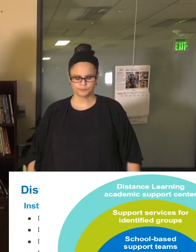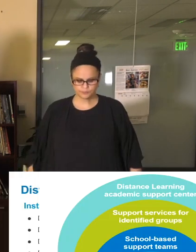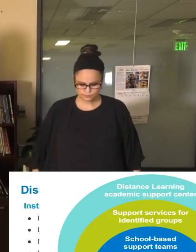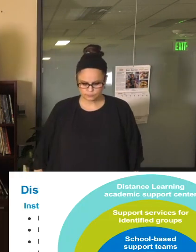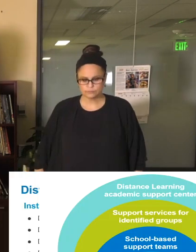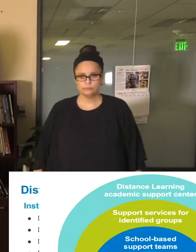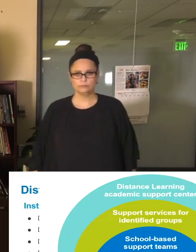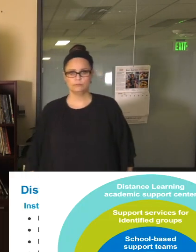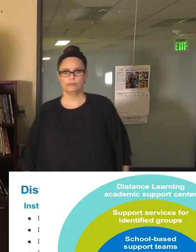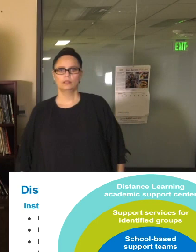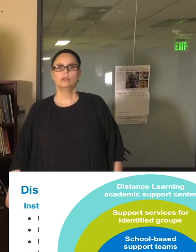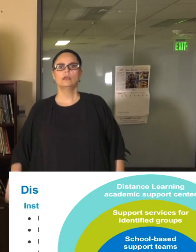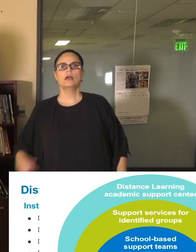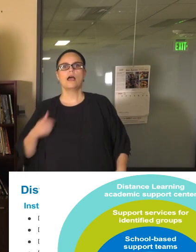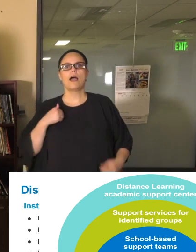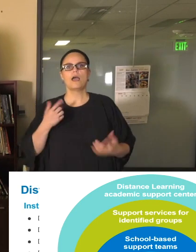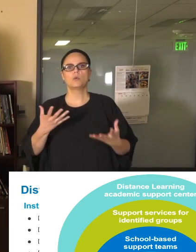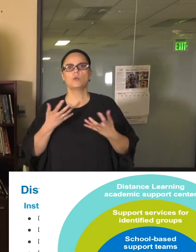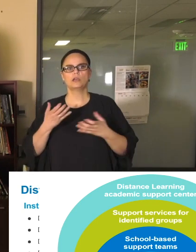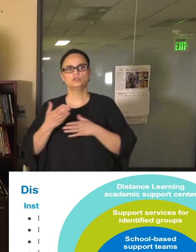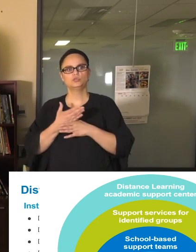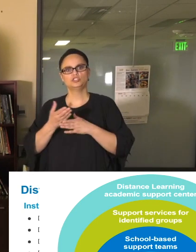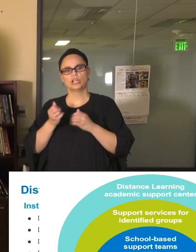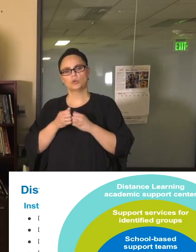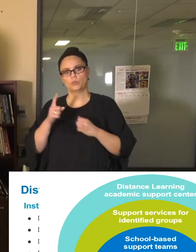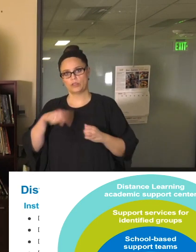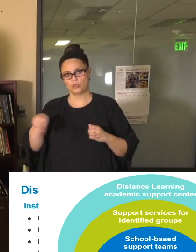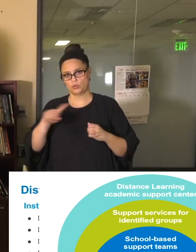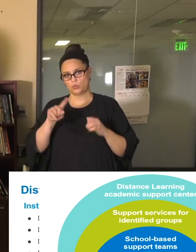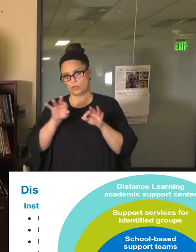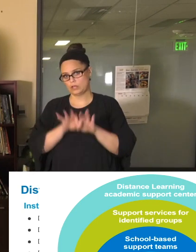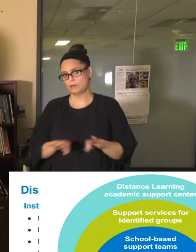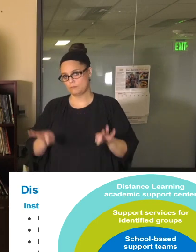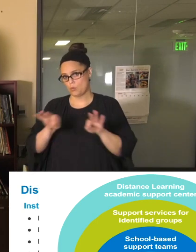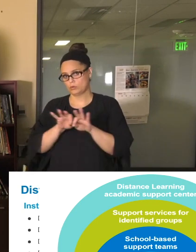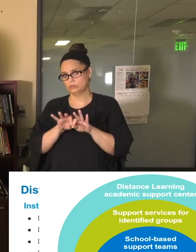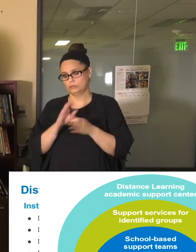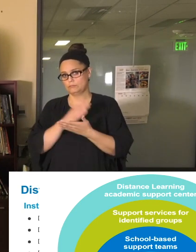I also want to share with you that an important part of distance learning is distance learning with support.